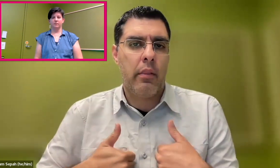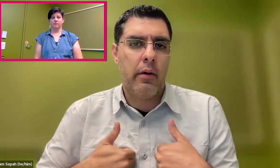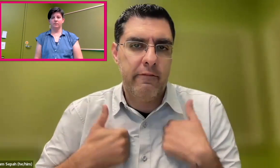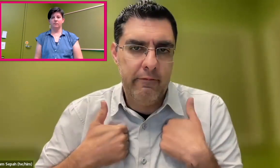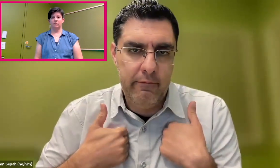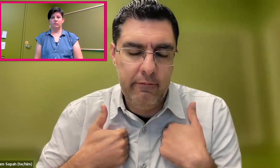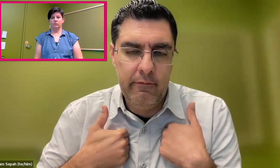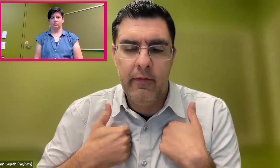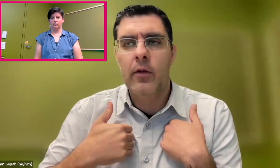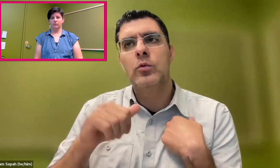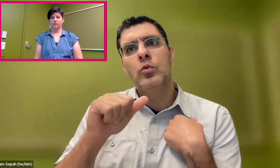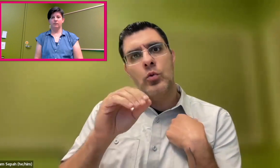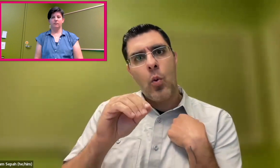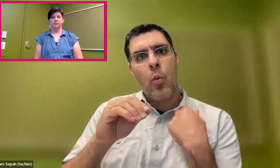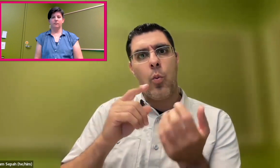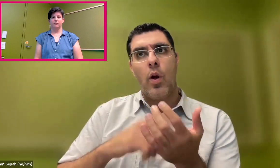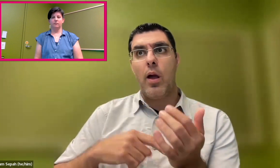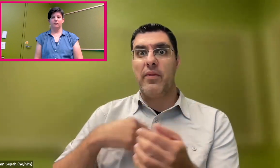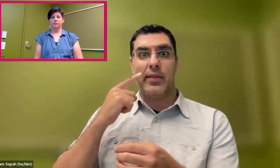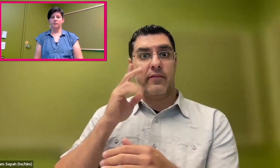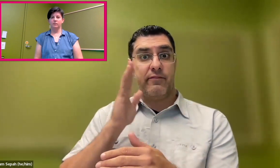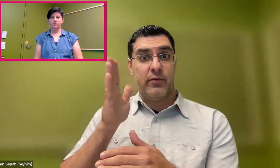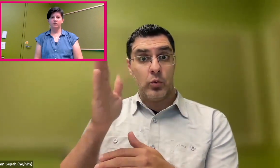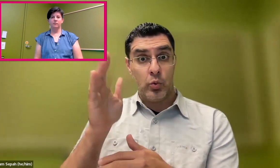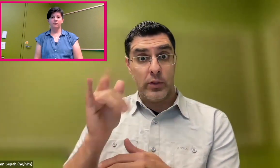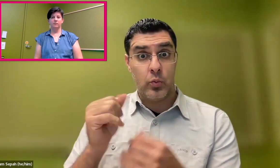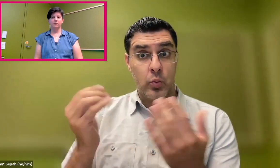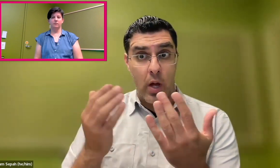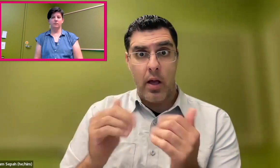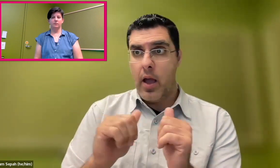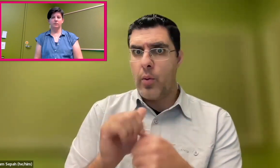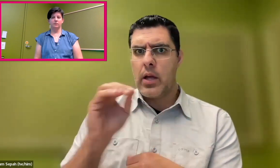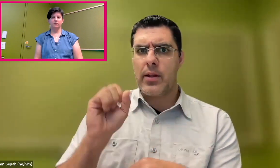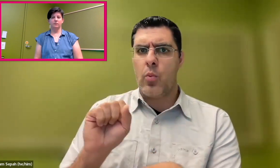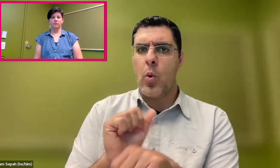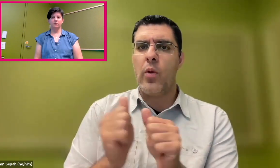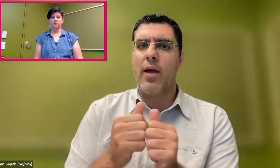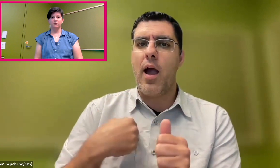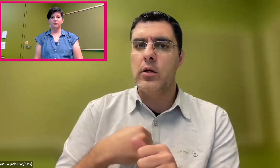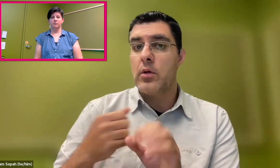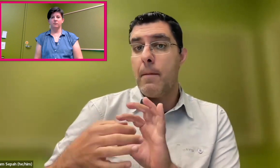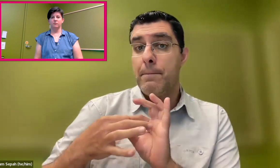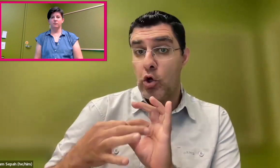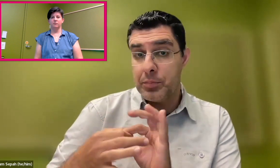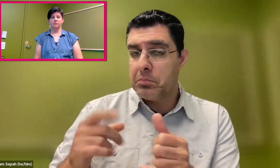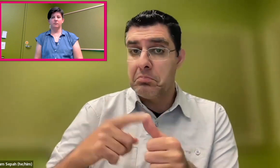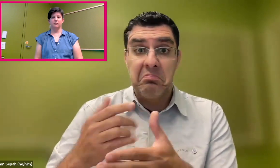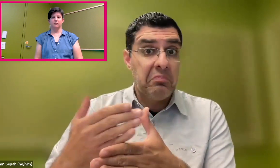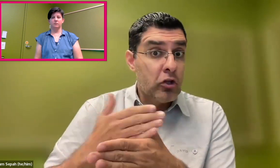want us and them to enrich everyone's lives. That's the goal at the end of the day. So we want to think about how we can partner